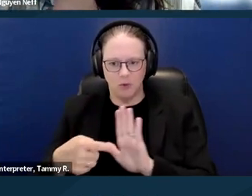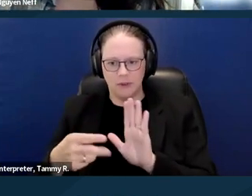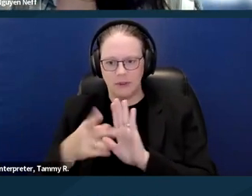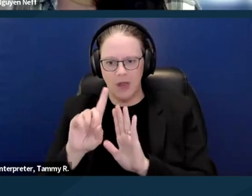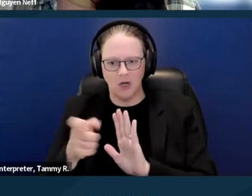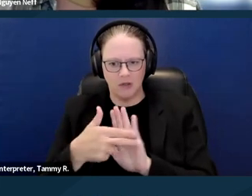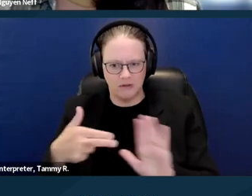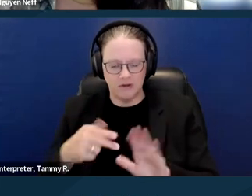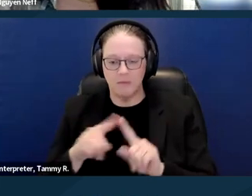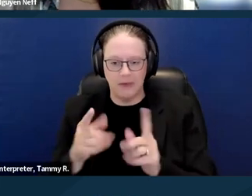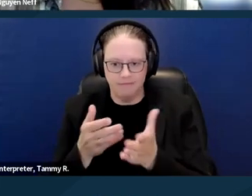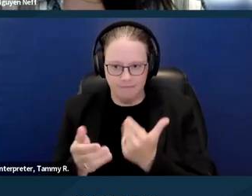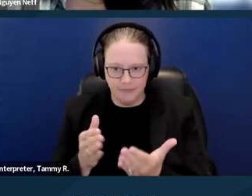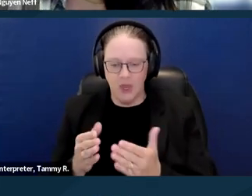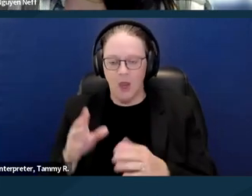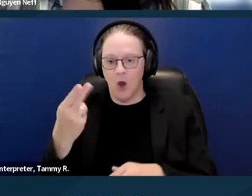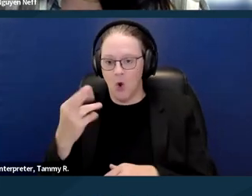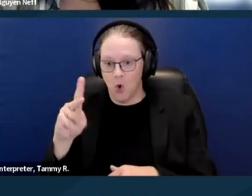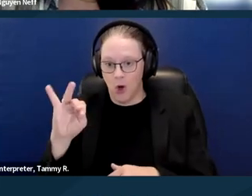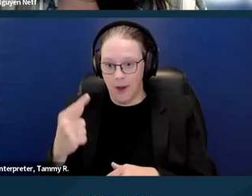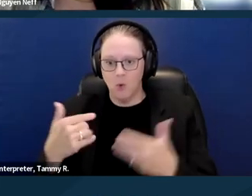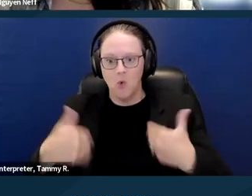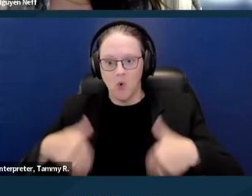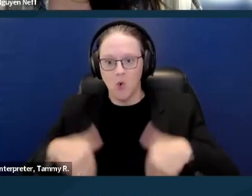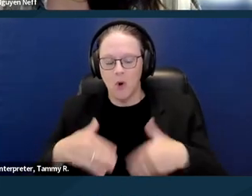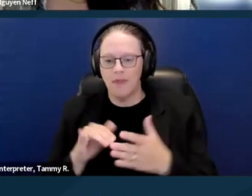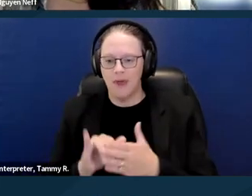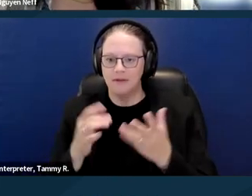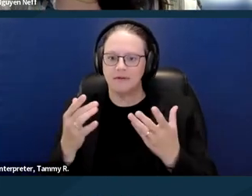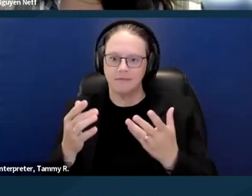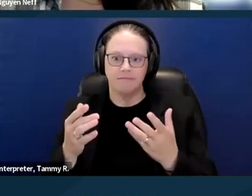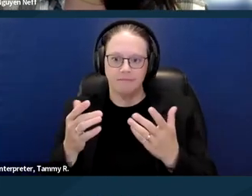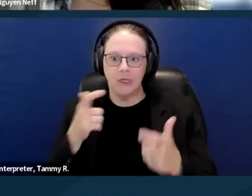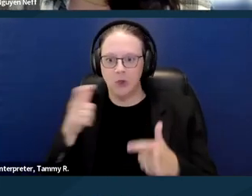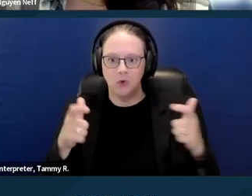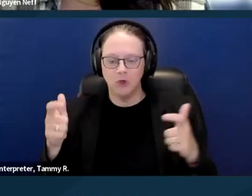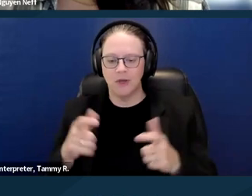But, so hoarding is a big one that needing assistance animals, a lot of apartment buildings